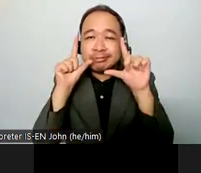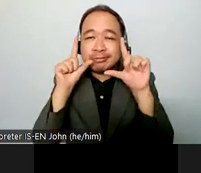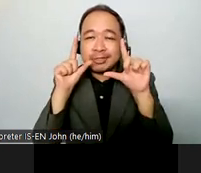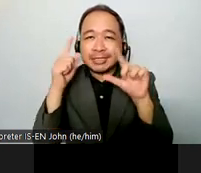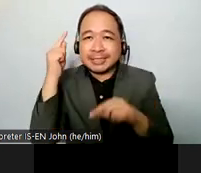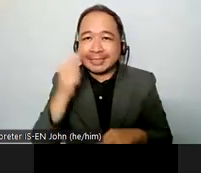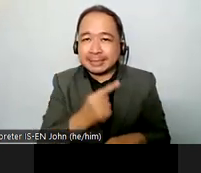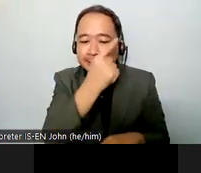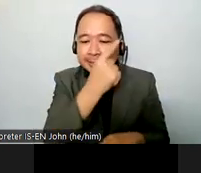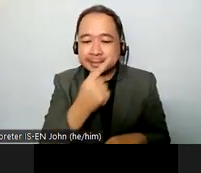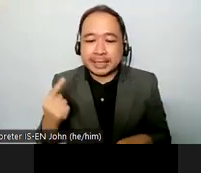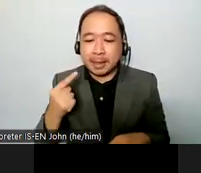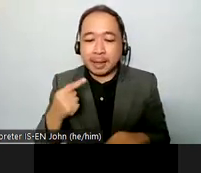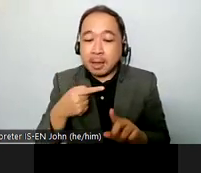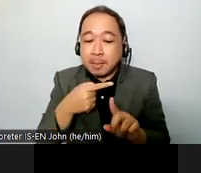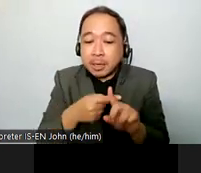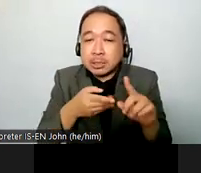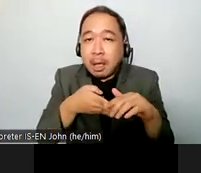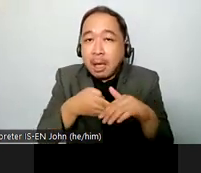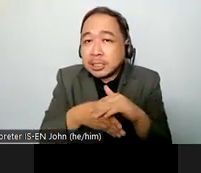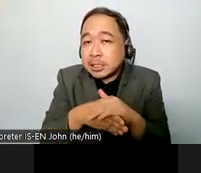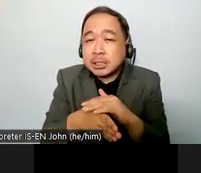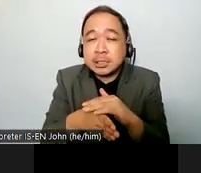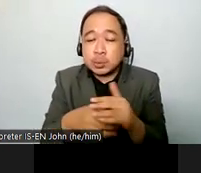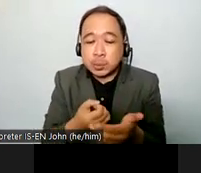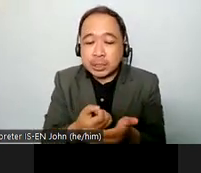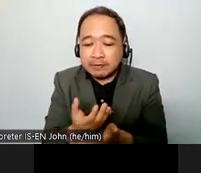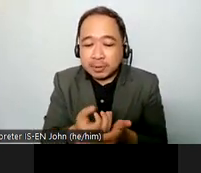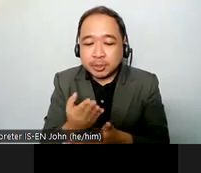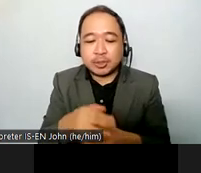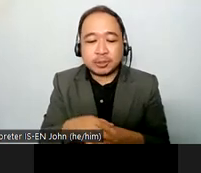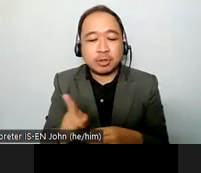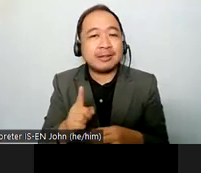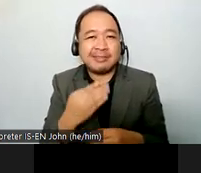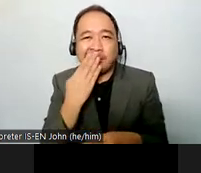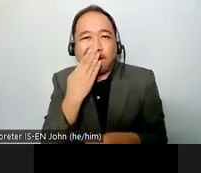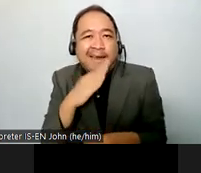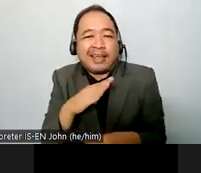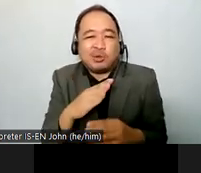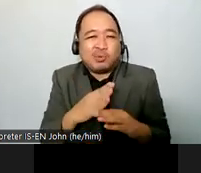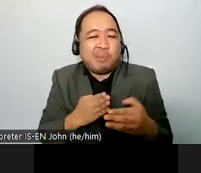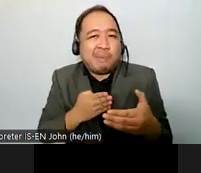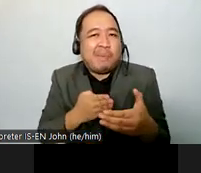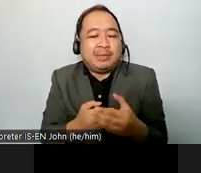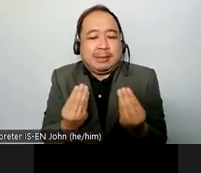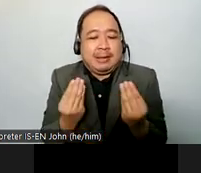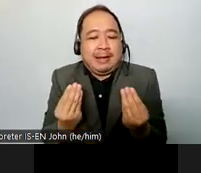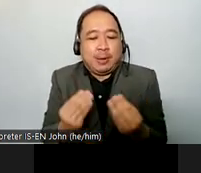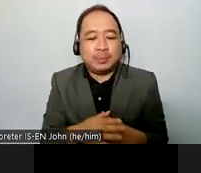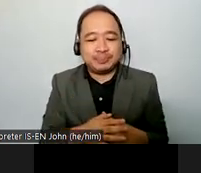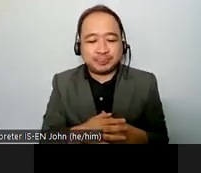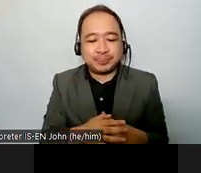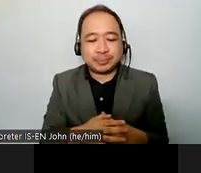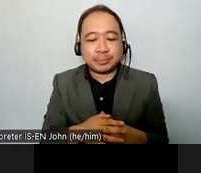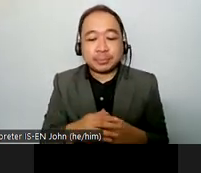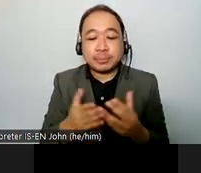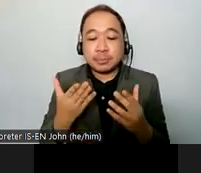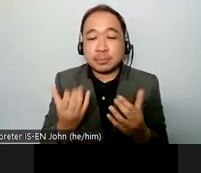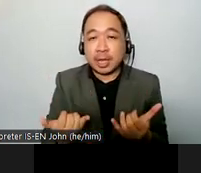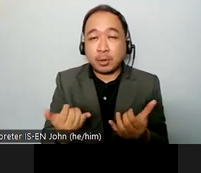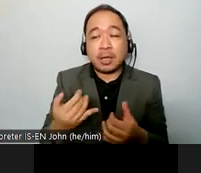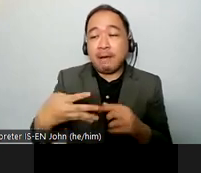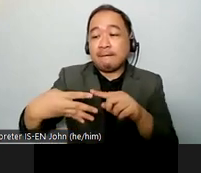speakers today uh the first one is uh this is very young this is wonderful miss irene cuevas